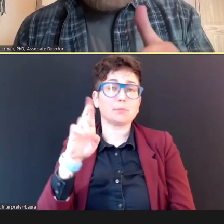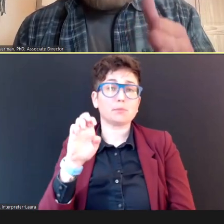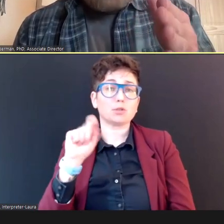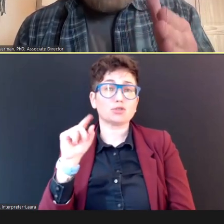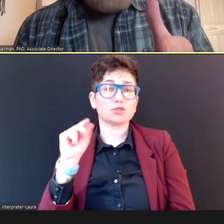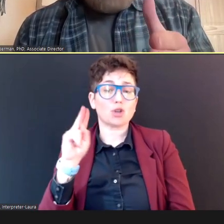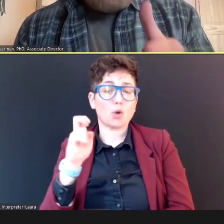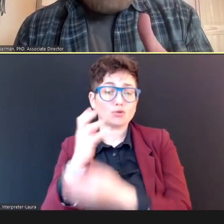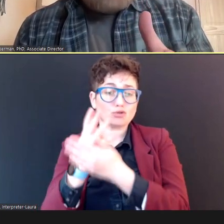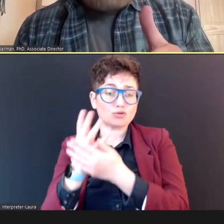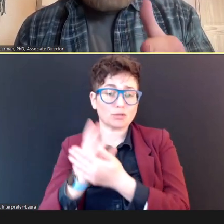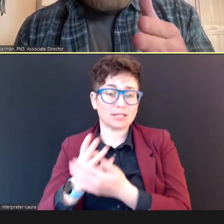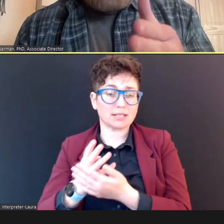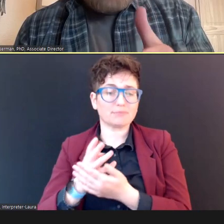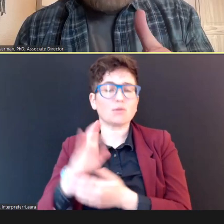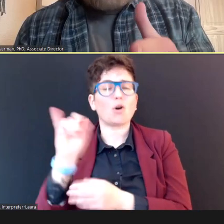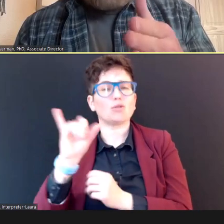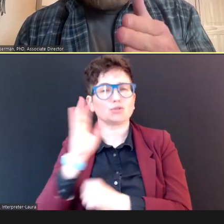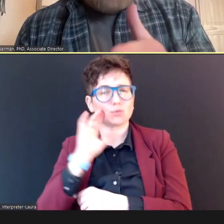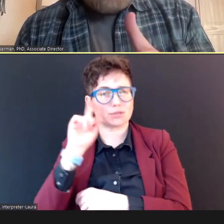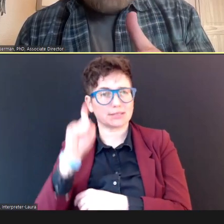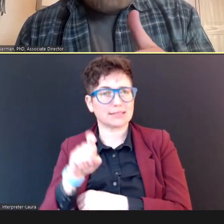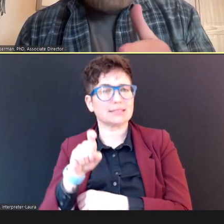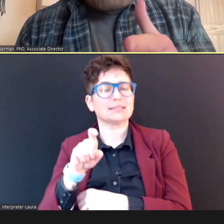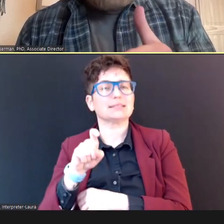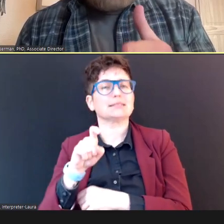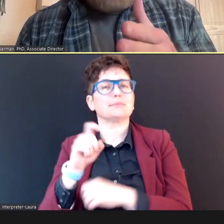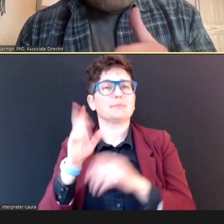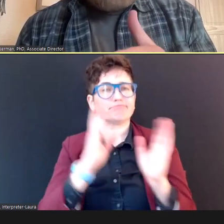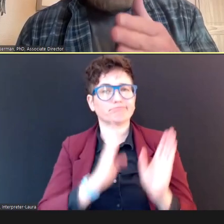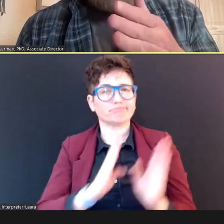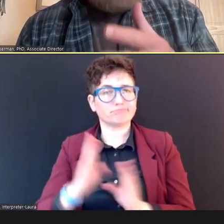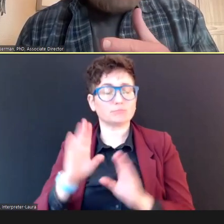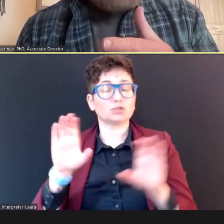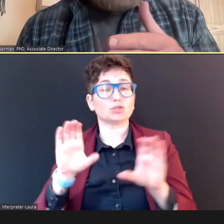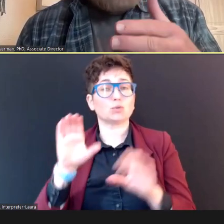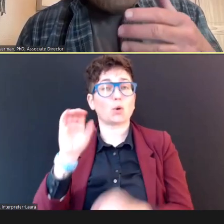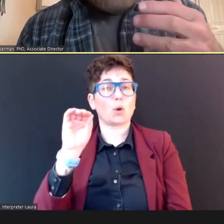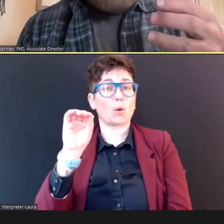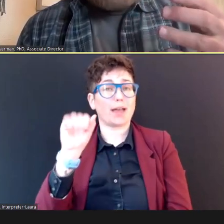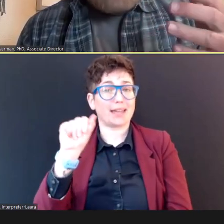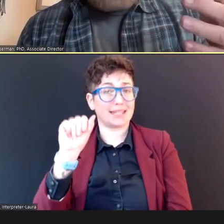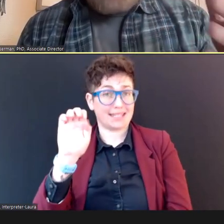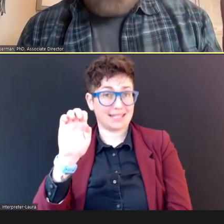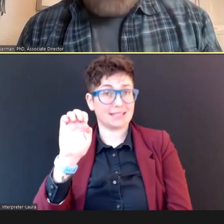need to be equipped, and prepared to do OAEs, on that 20 to 25% who